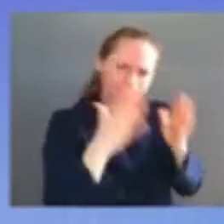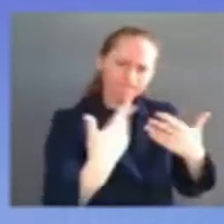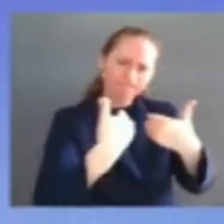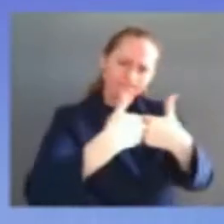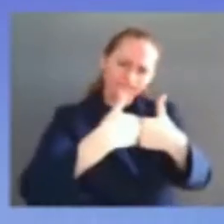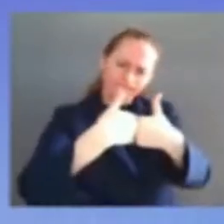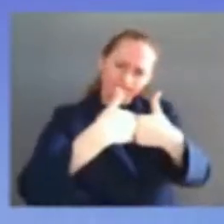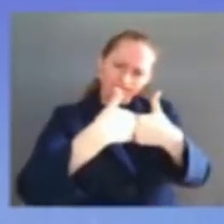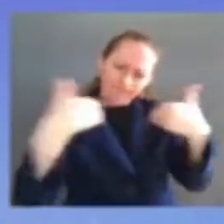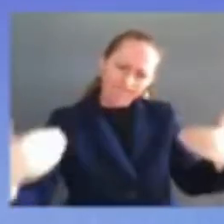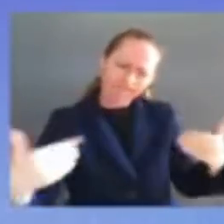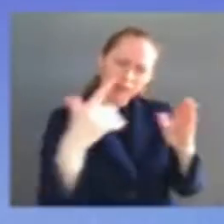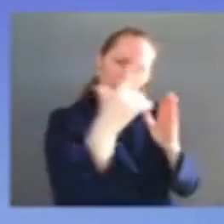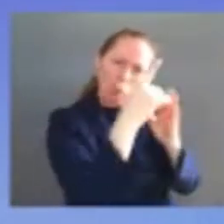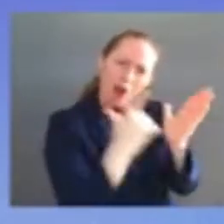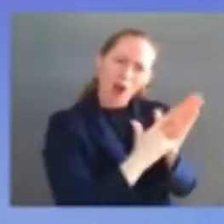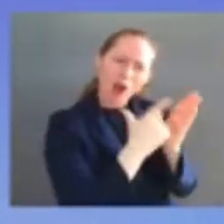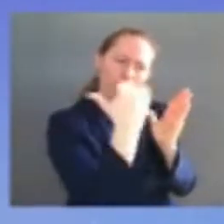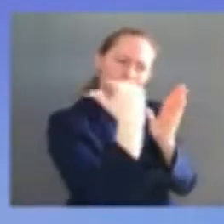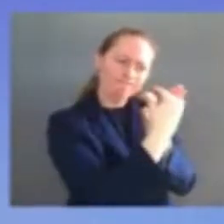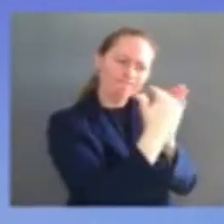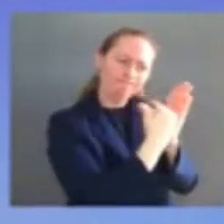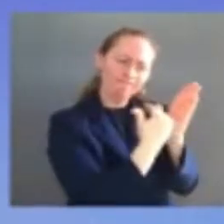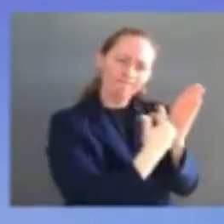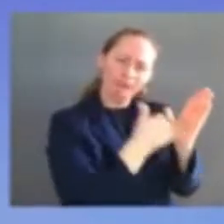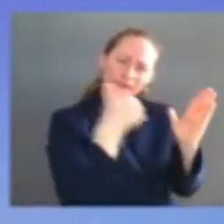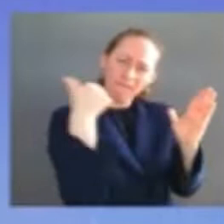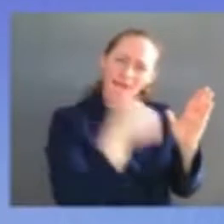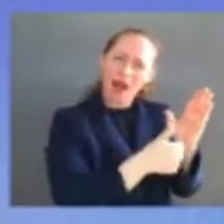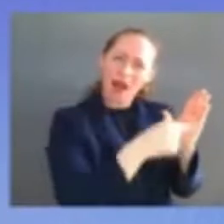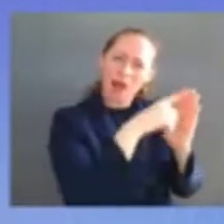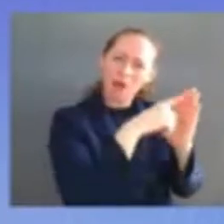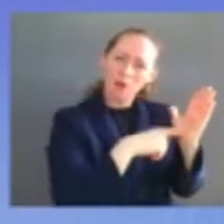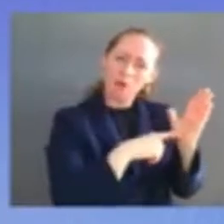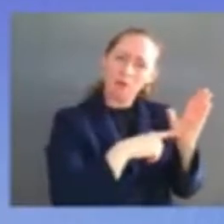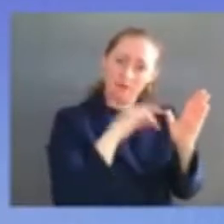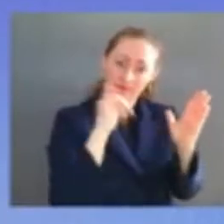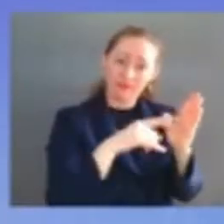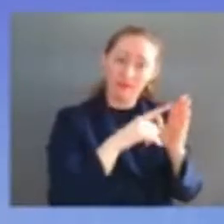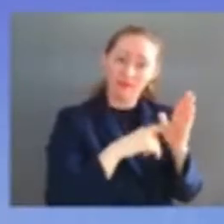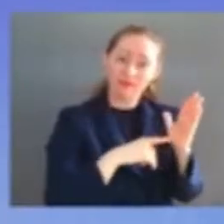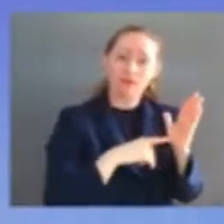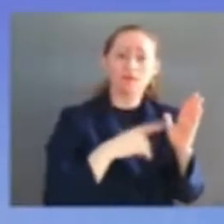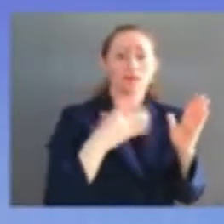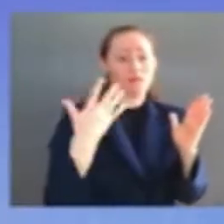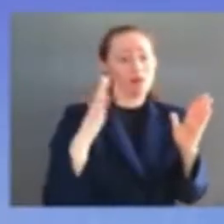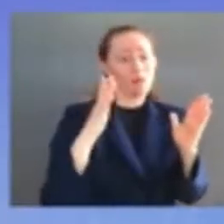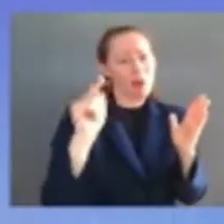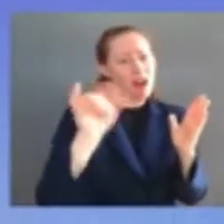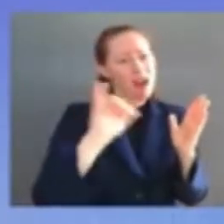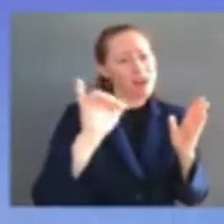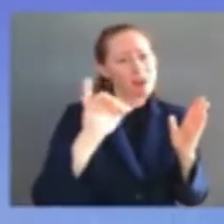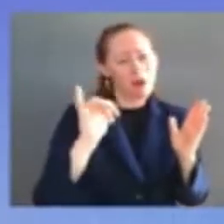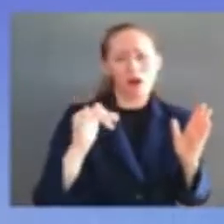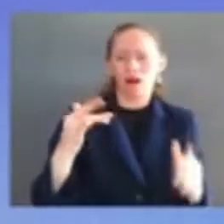daunted by the prospect of having to follow in his footsteps and i would count myself lucky indeed